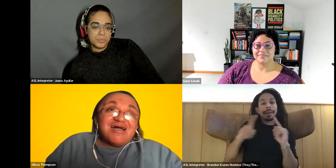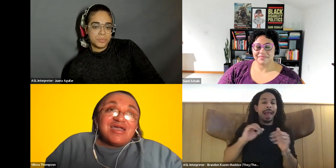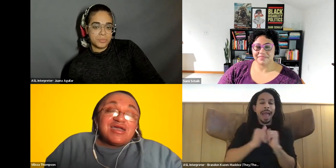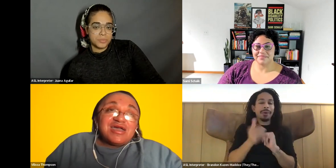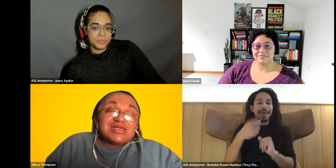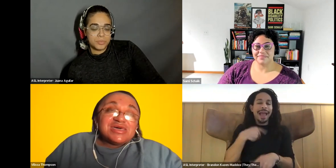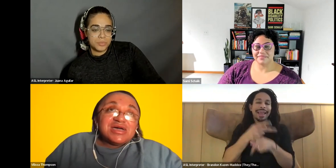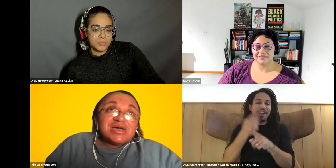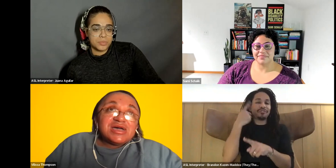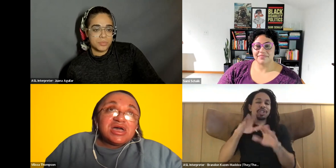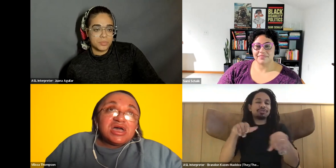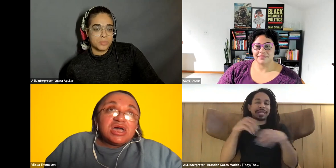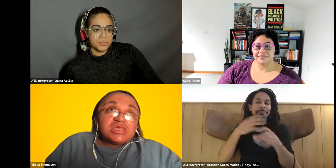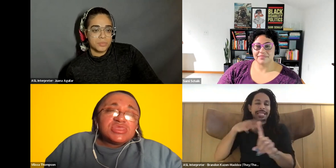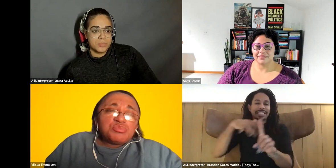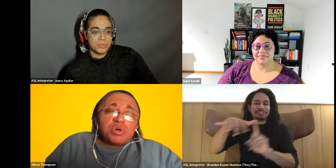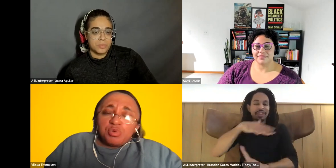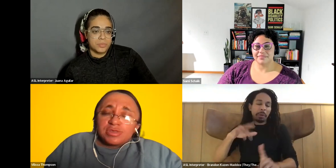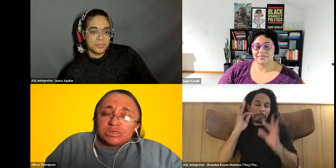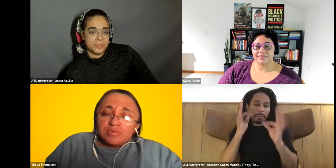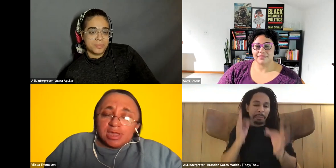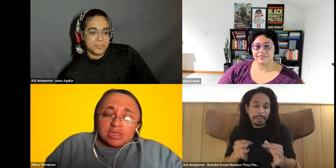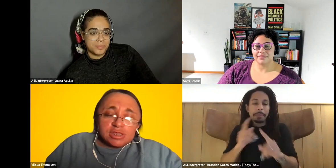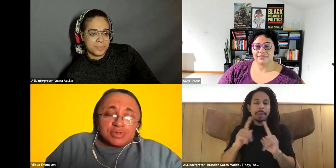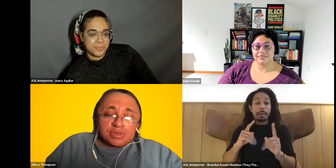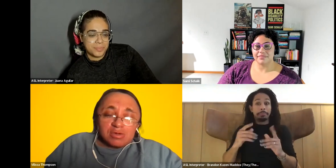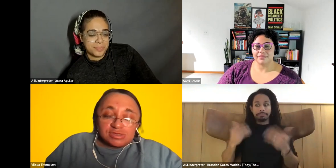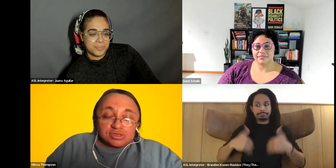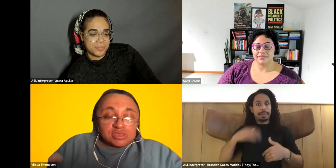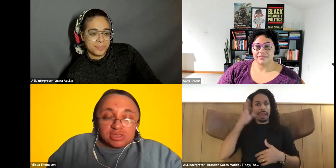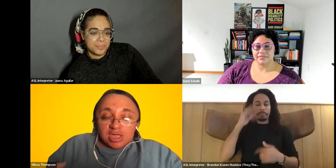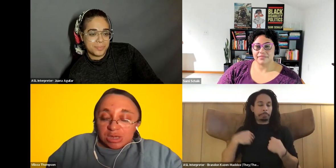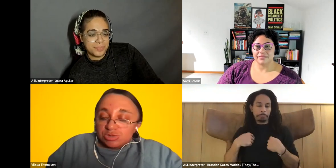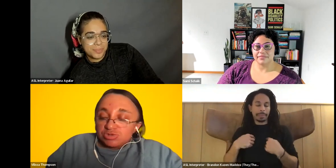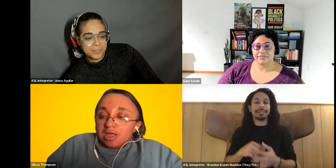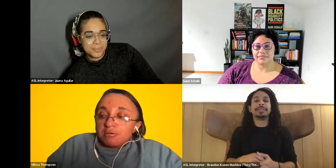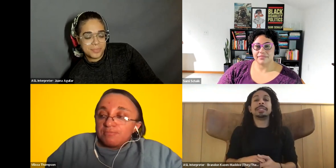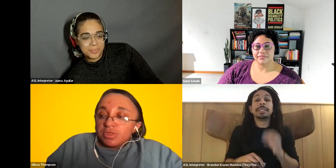Vilissa Thompson: And Vilissa Thompson: the 1 point that she was making an interview that this is to today, actually with how